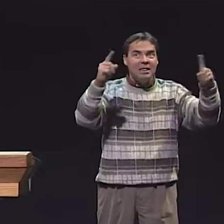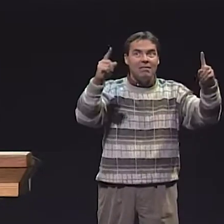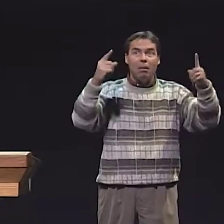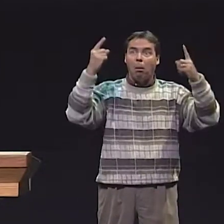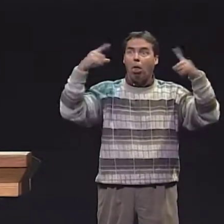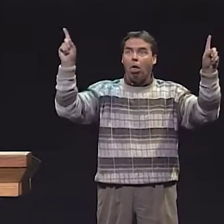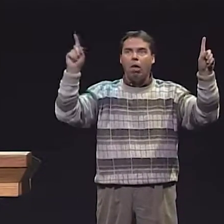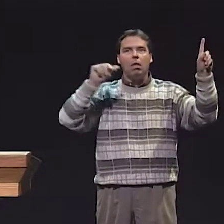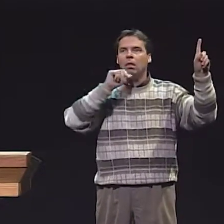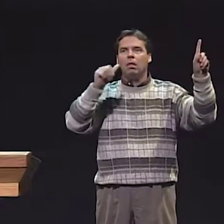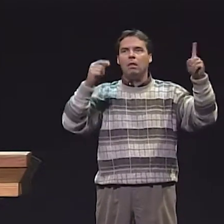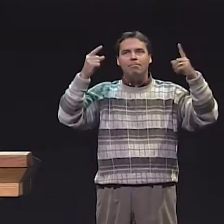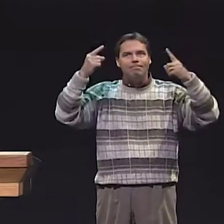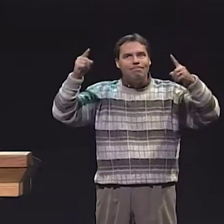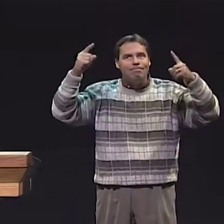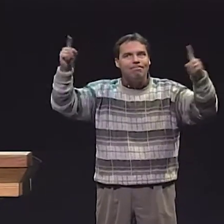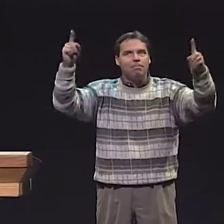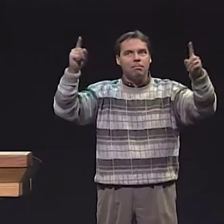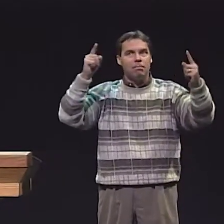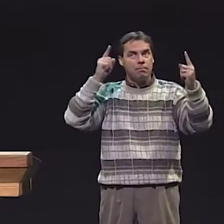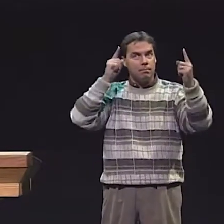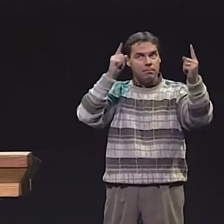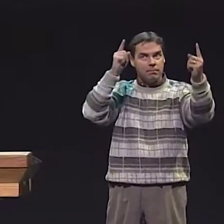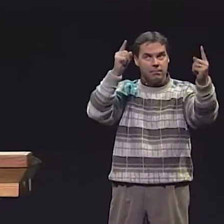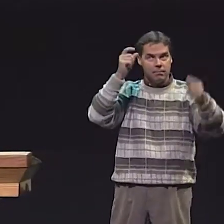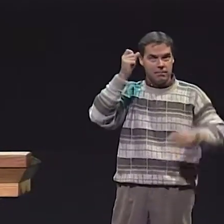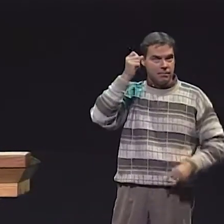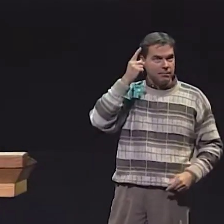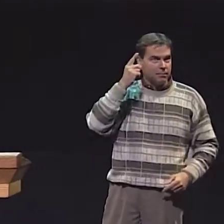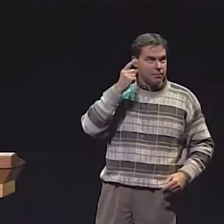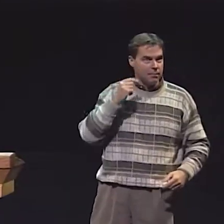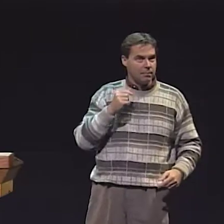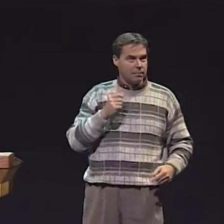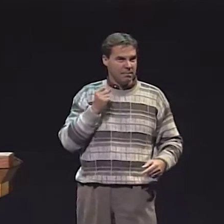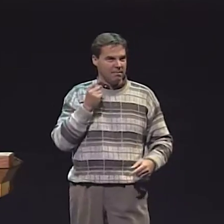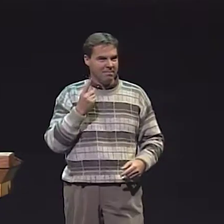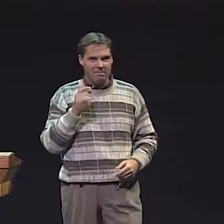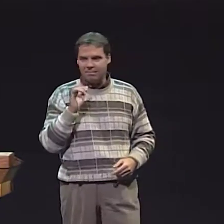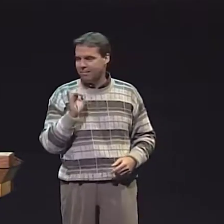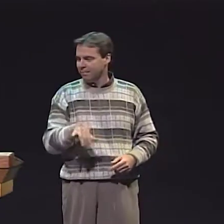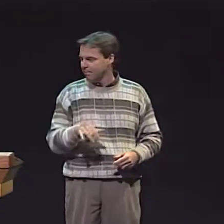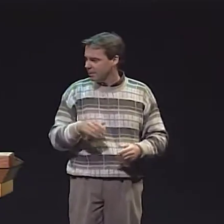IN YOUR PROGRAM. IT'S ACHIEVING LITERACY WITH DEAF CHILDREN,